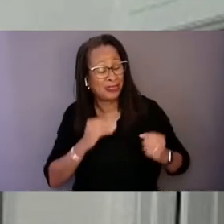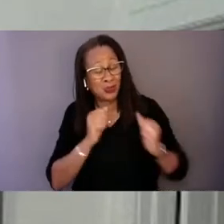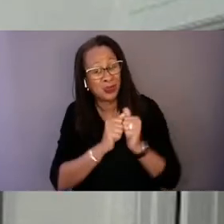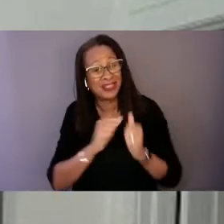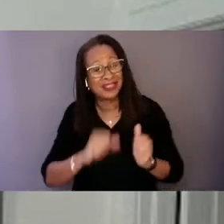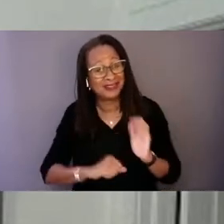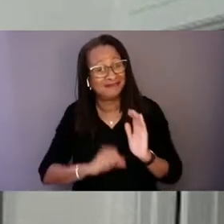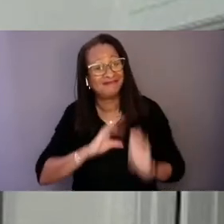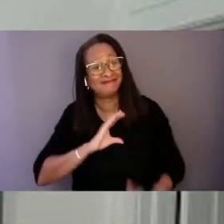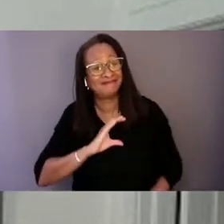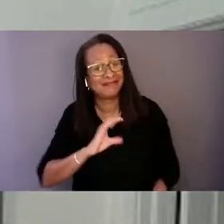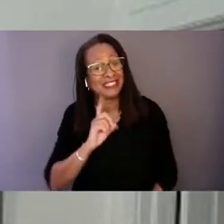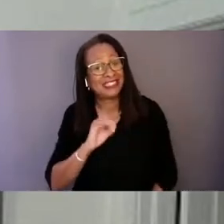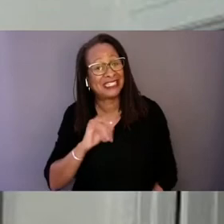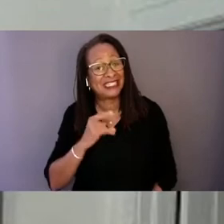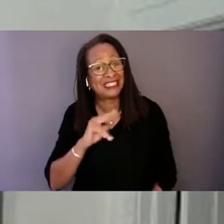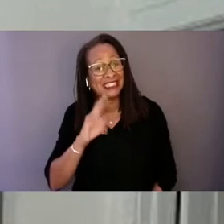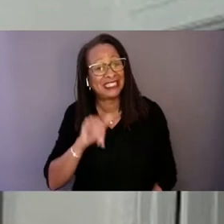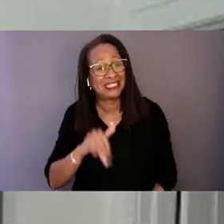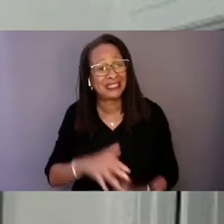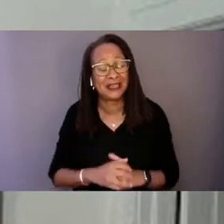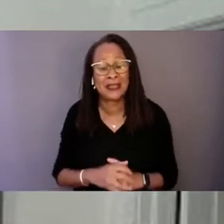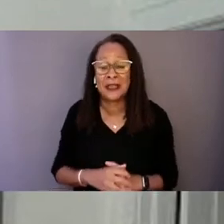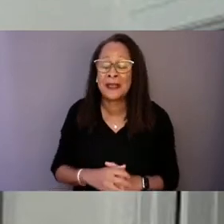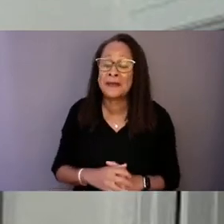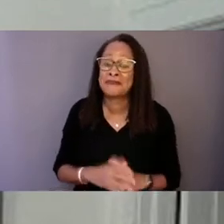And I know with the National Suicide Prevention Lifeline